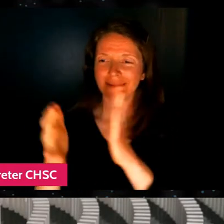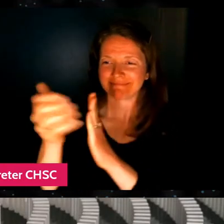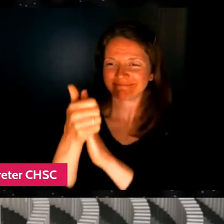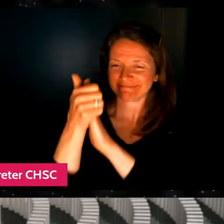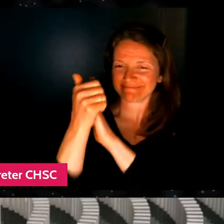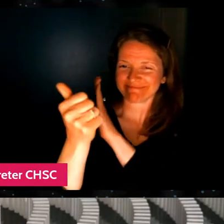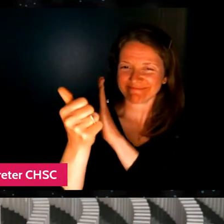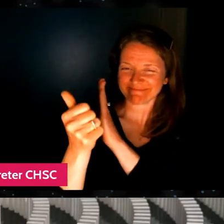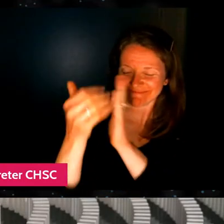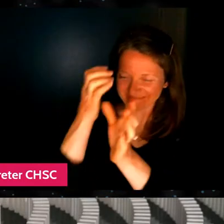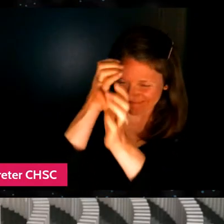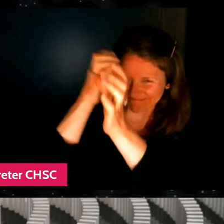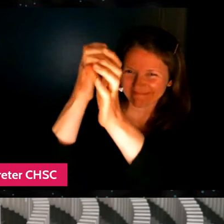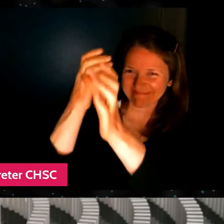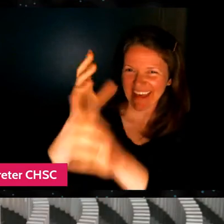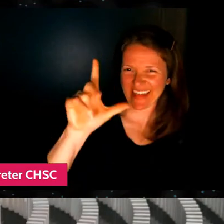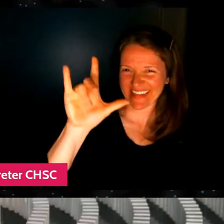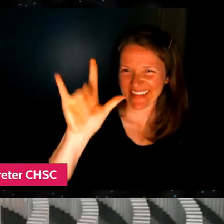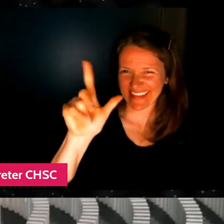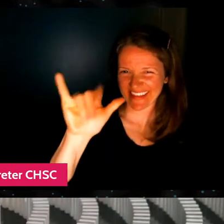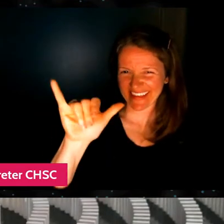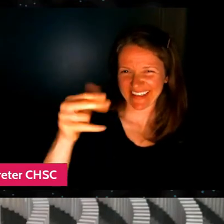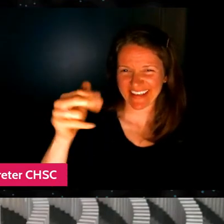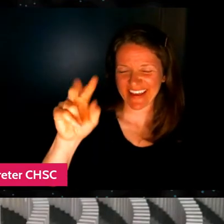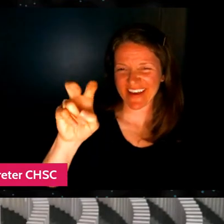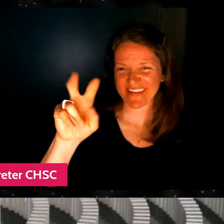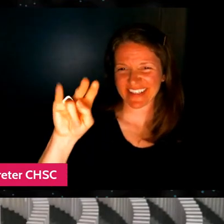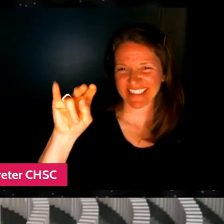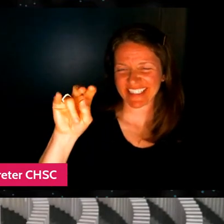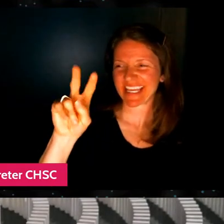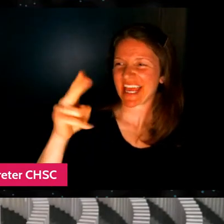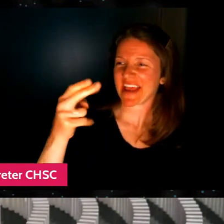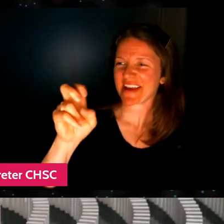Thank you so much for being here as well, Lily. Thanks for having me. Awesome.